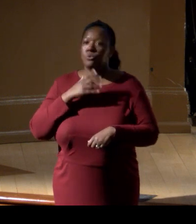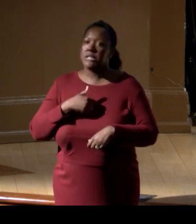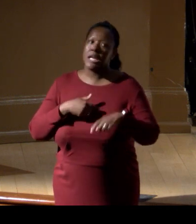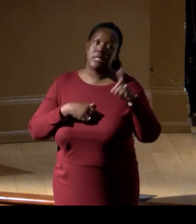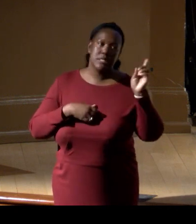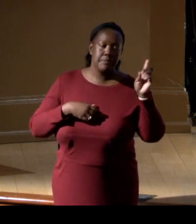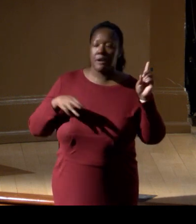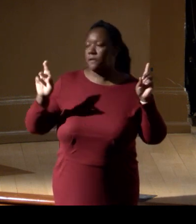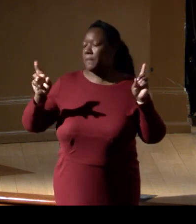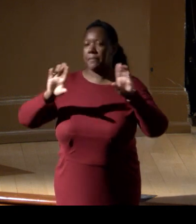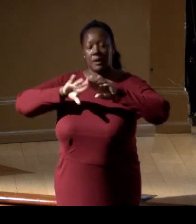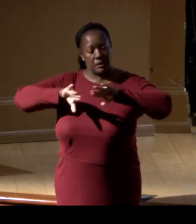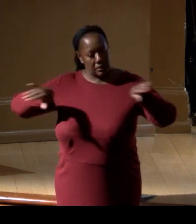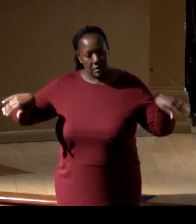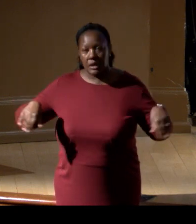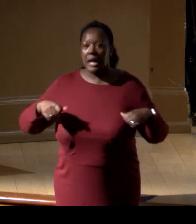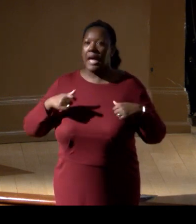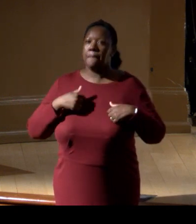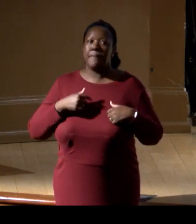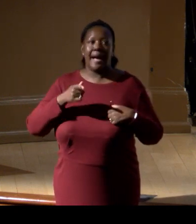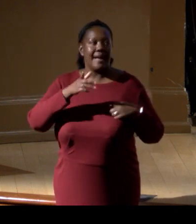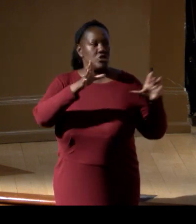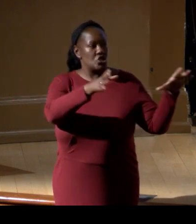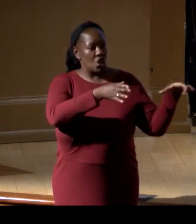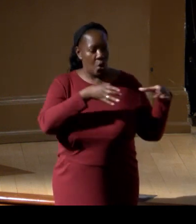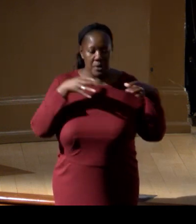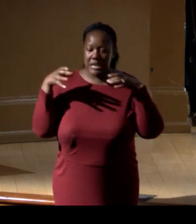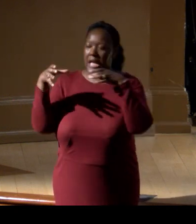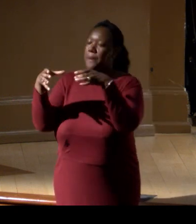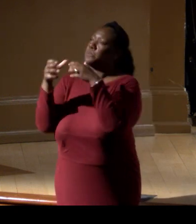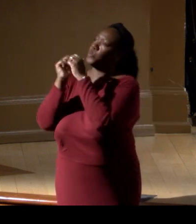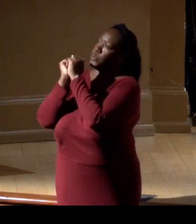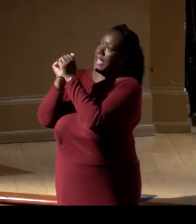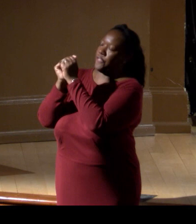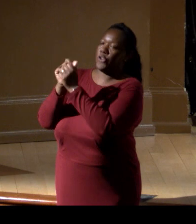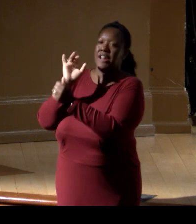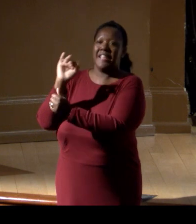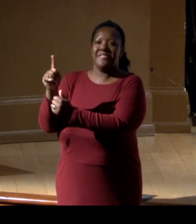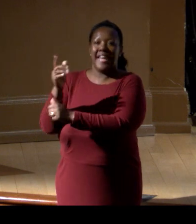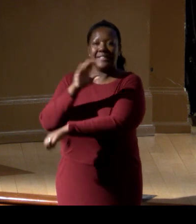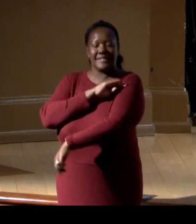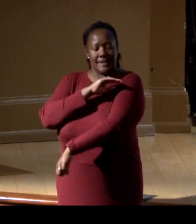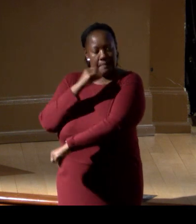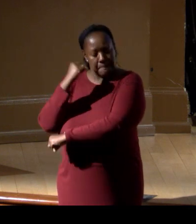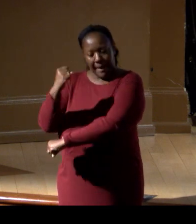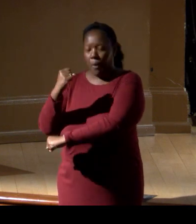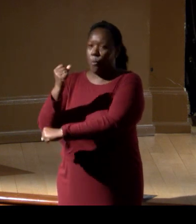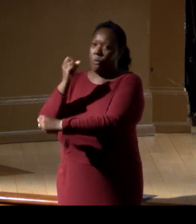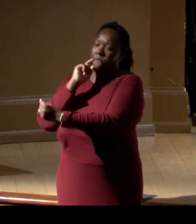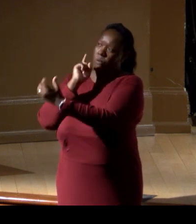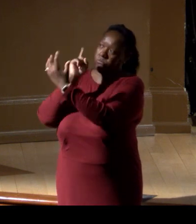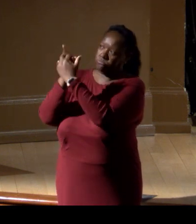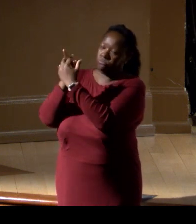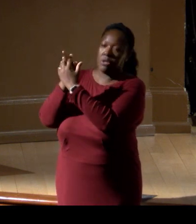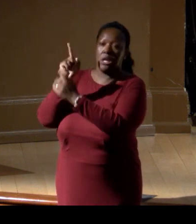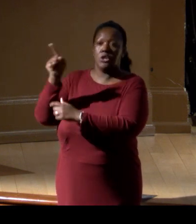by who shows up together, it's a very powerful message when you have the federal agencies,